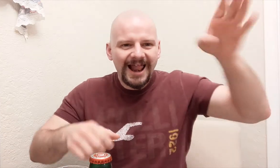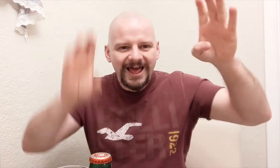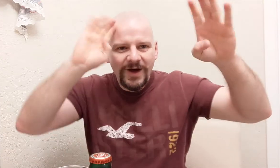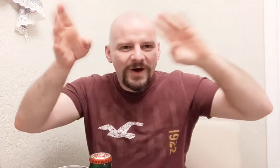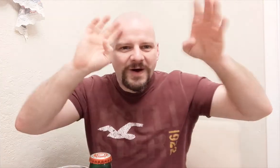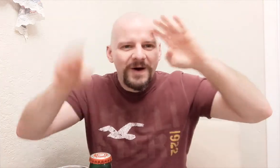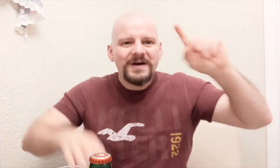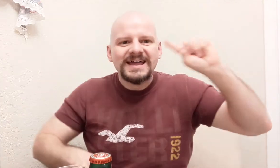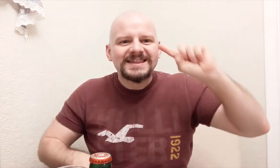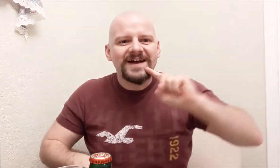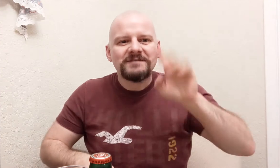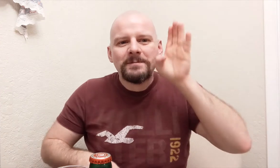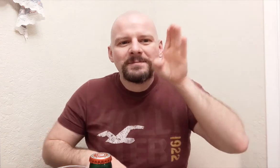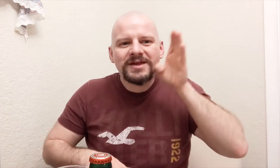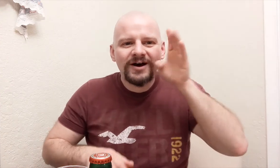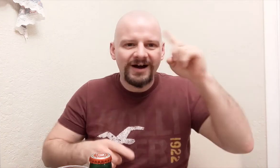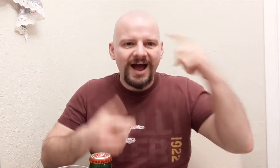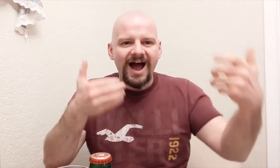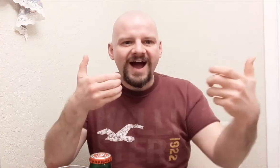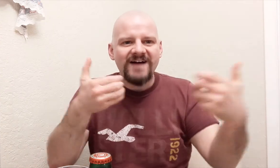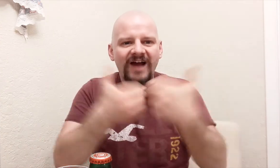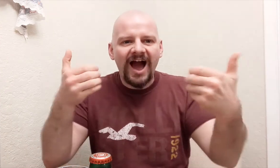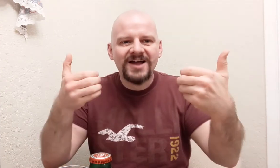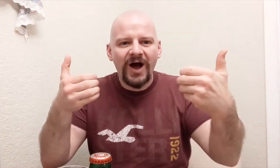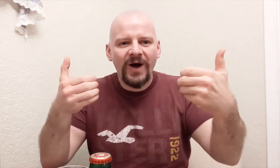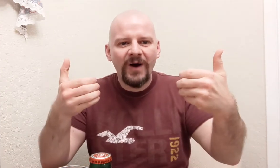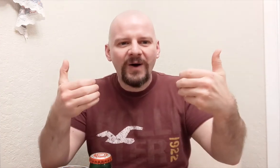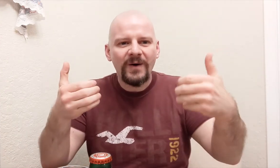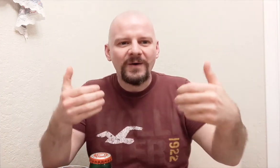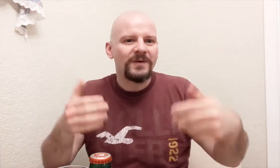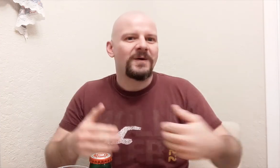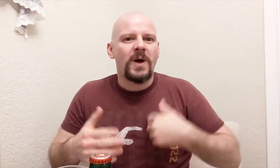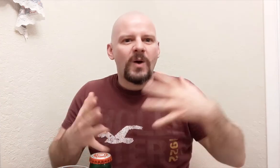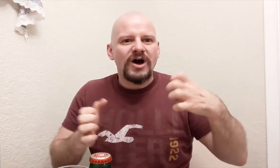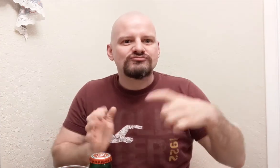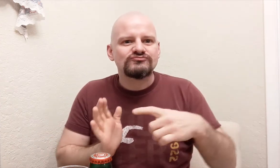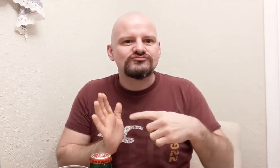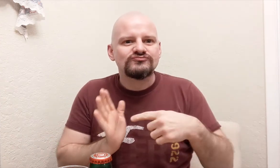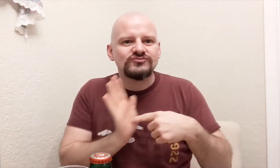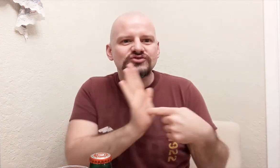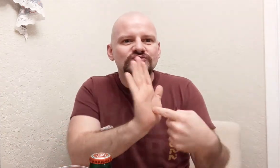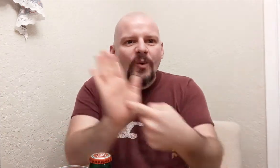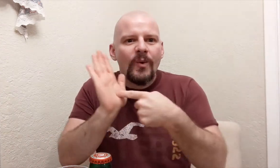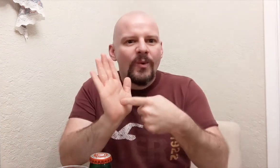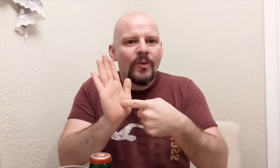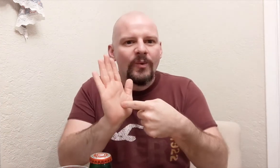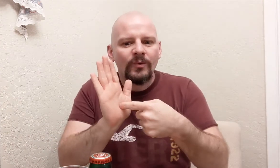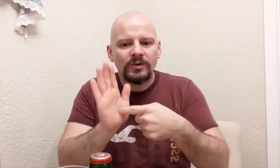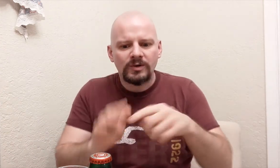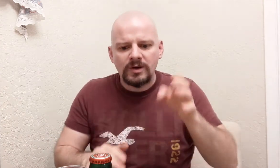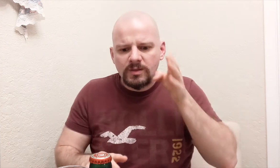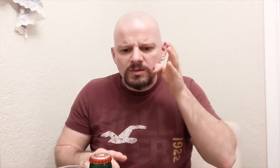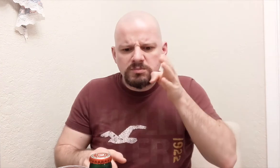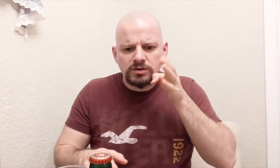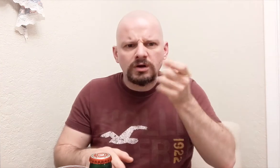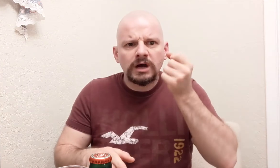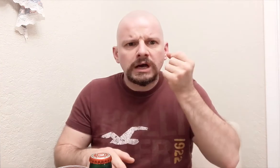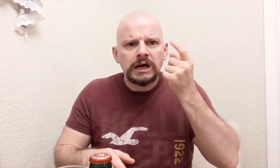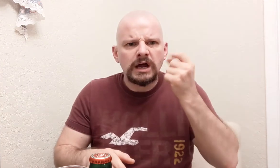Hello Deaf Beer Aficionado! I want to show you the beer.